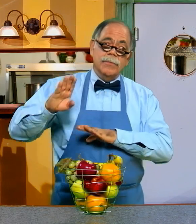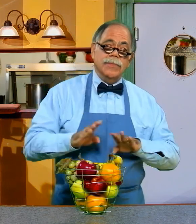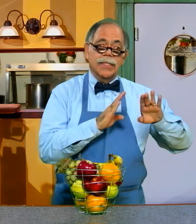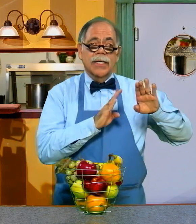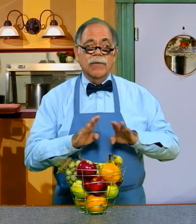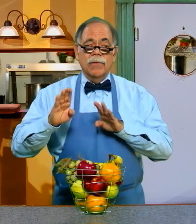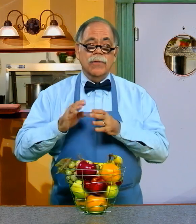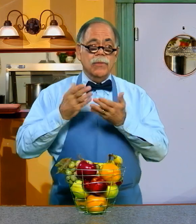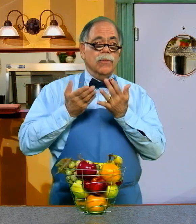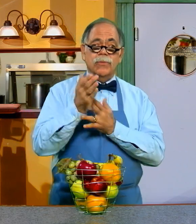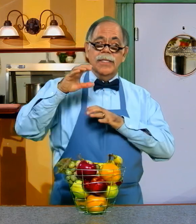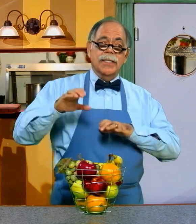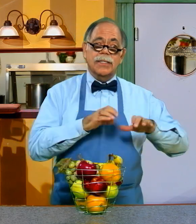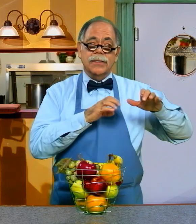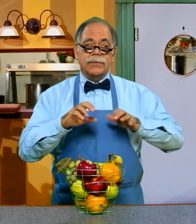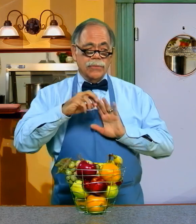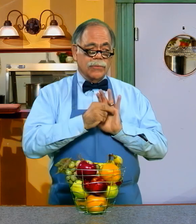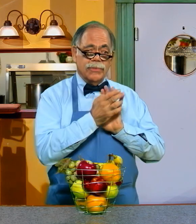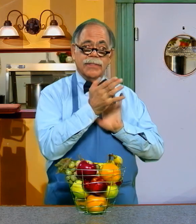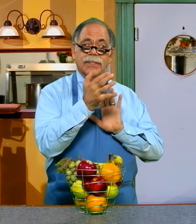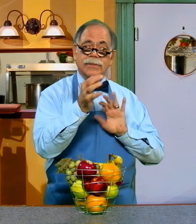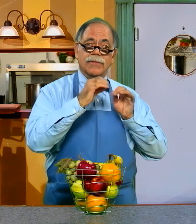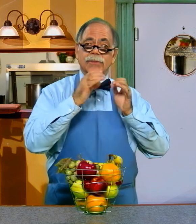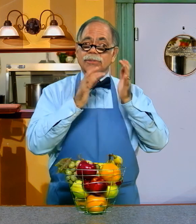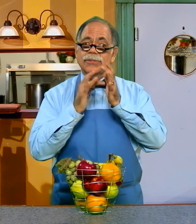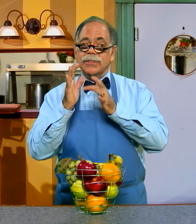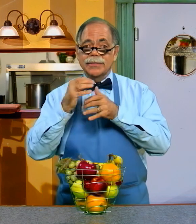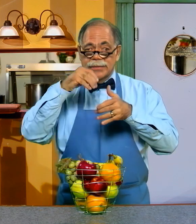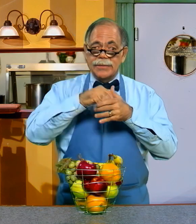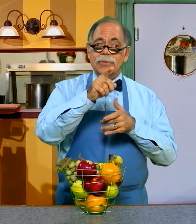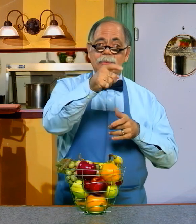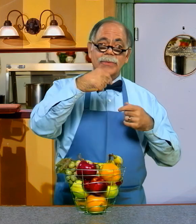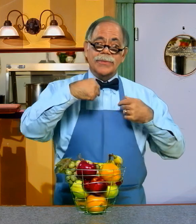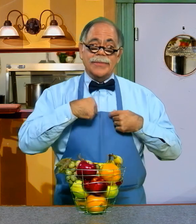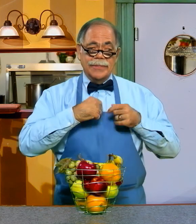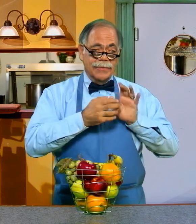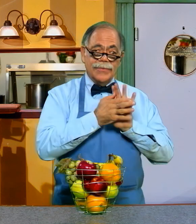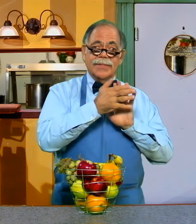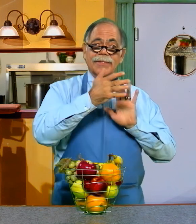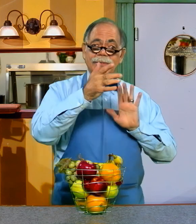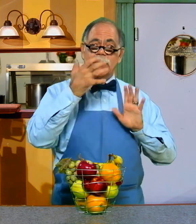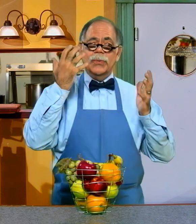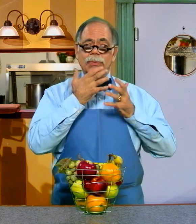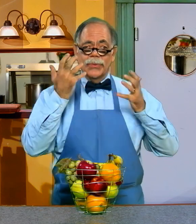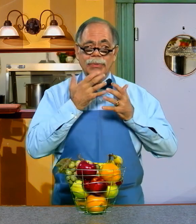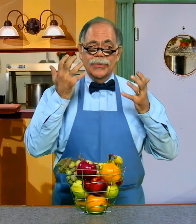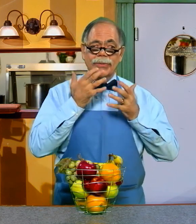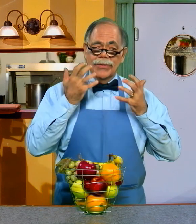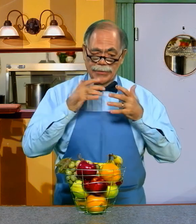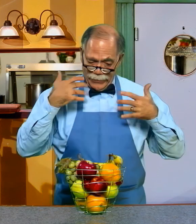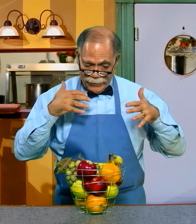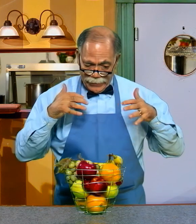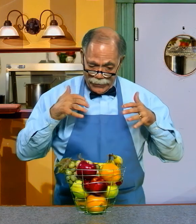THAT SHOW JESUS IN YOU AND ME. INCREDIBLE. MMM.